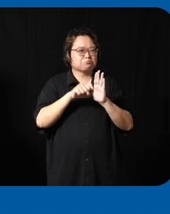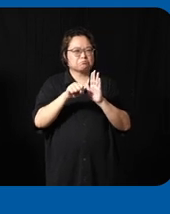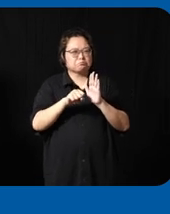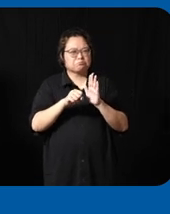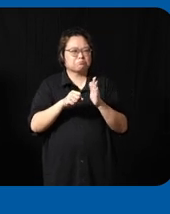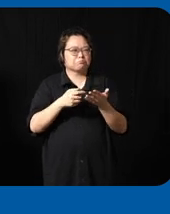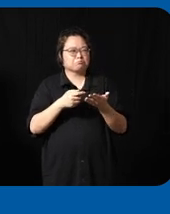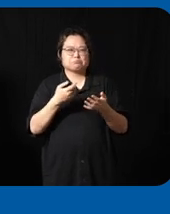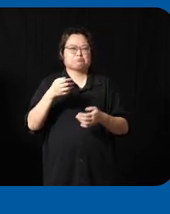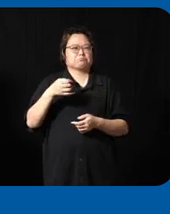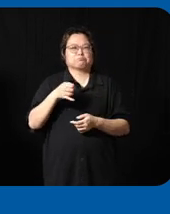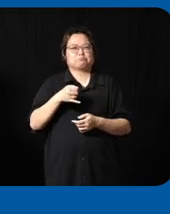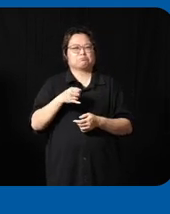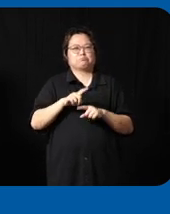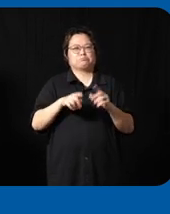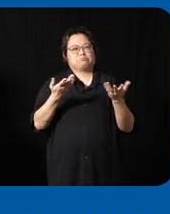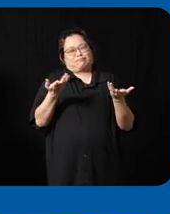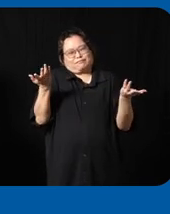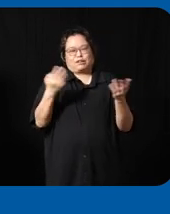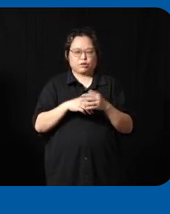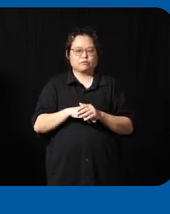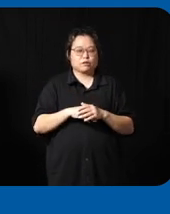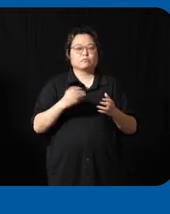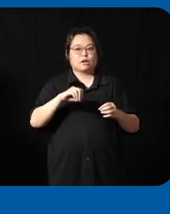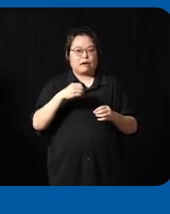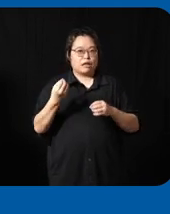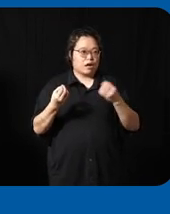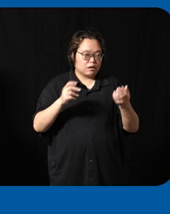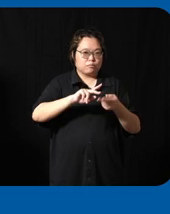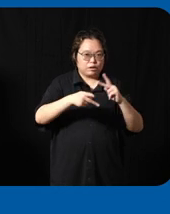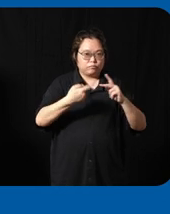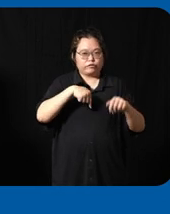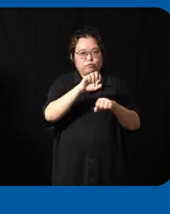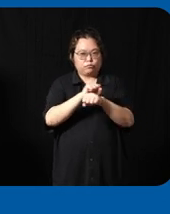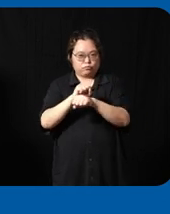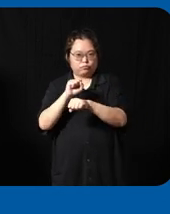so we work with ic2 prep house to develop flexy which interestingly is being actually sold to